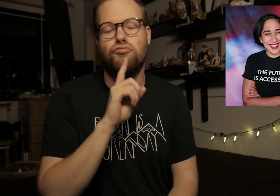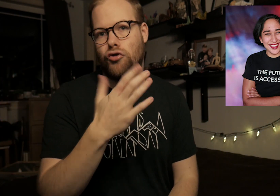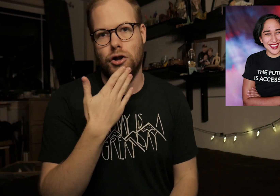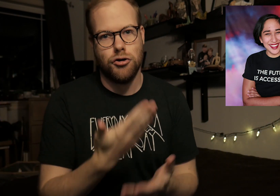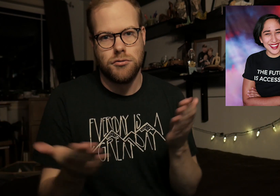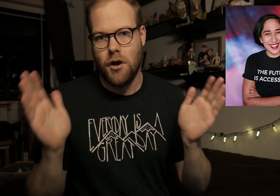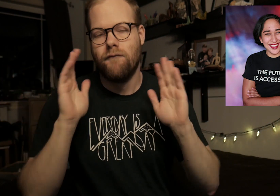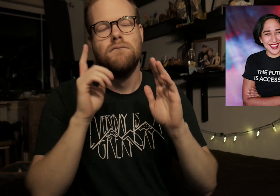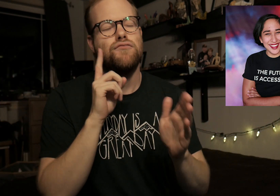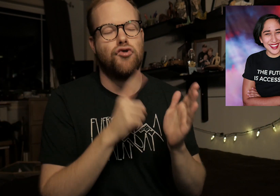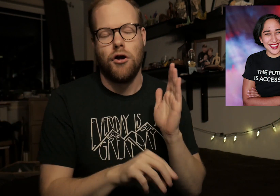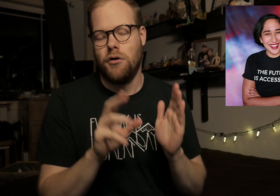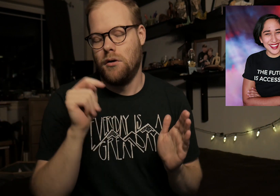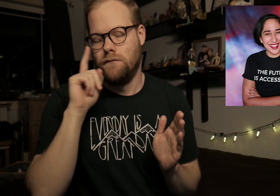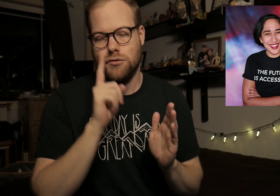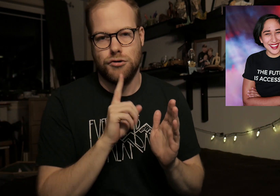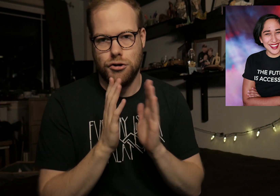Really good stuff, check them out for sure.